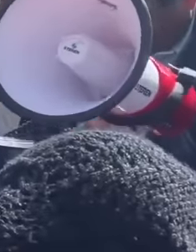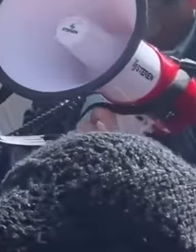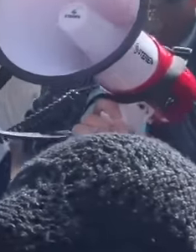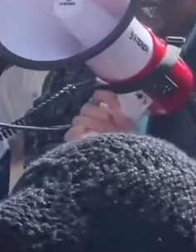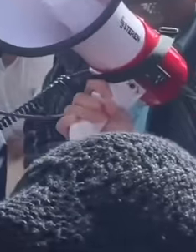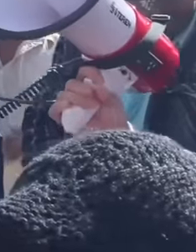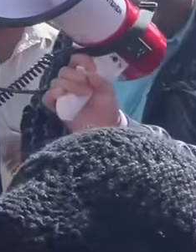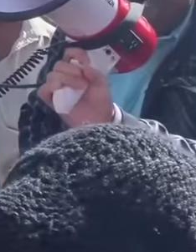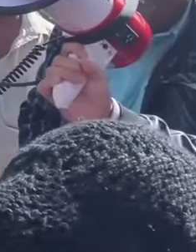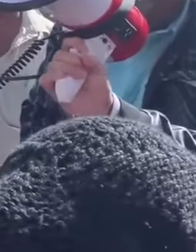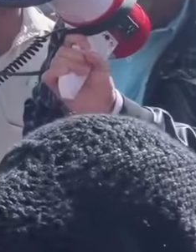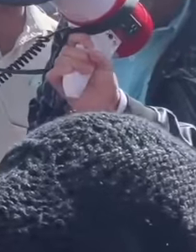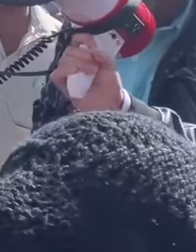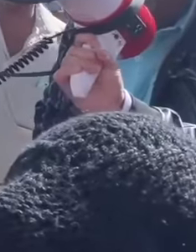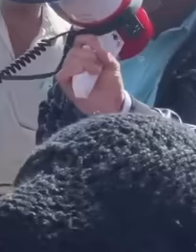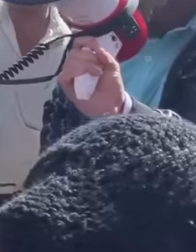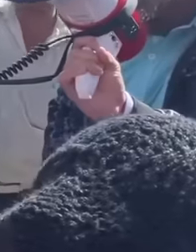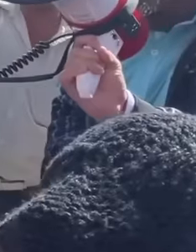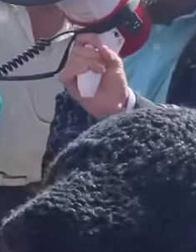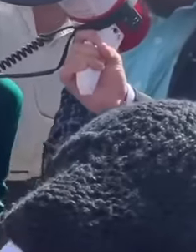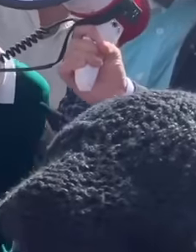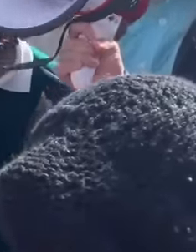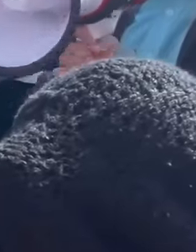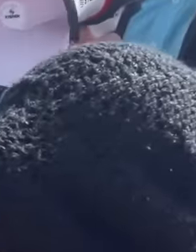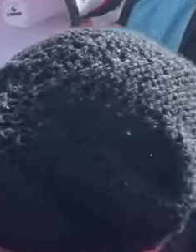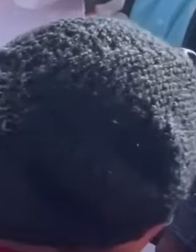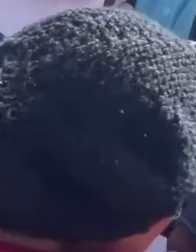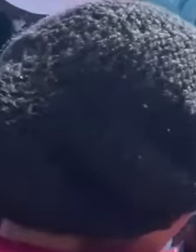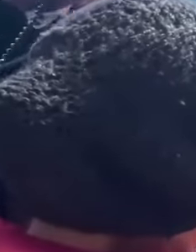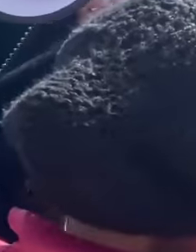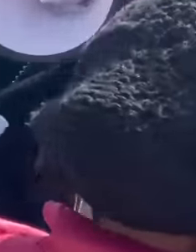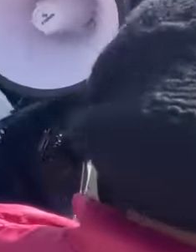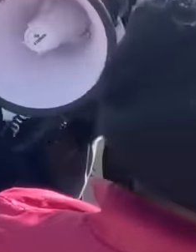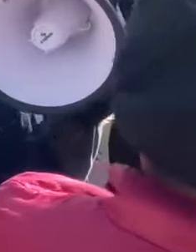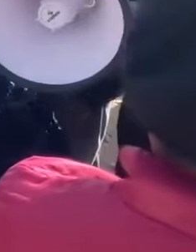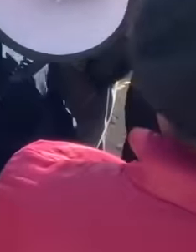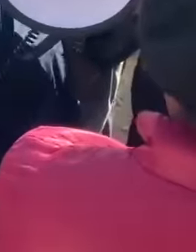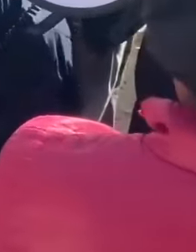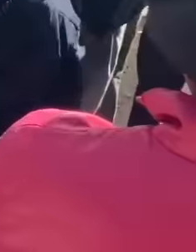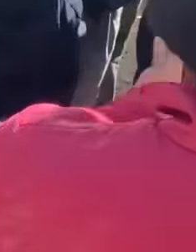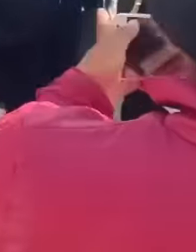the most vulnerable families, reducing poverty by closing gaps. of inequality and